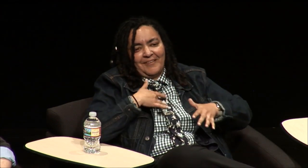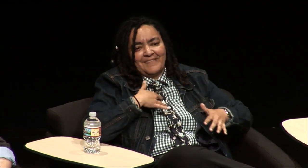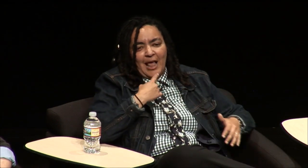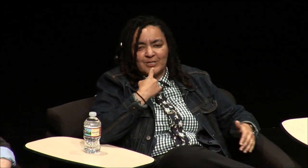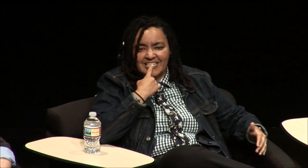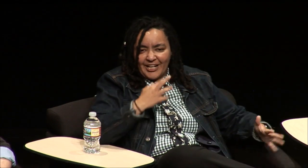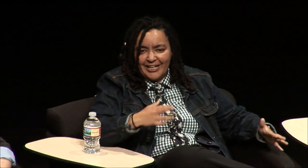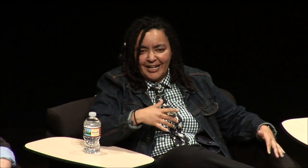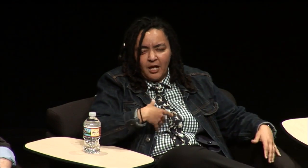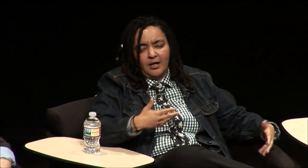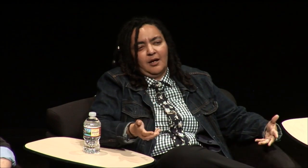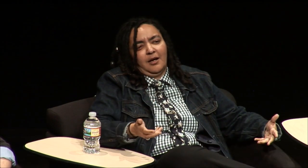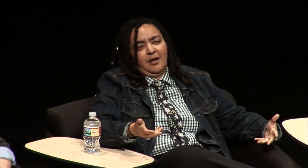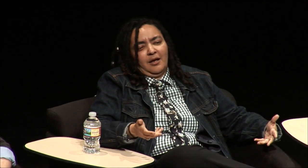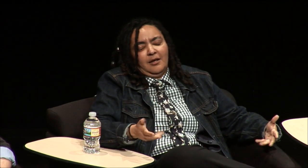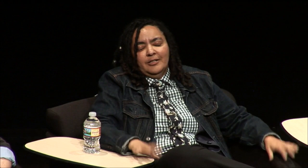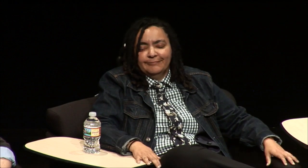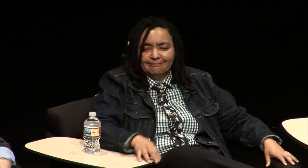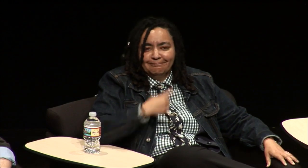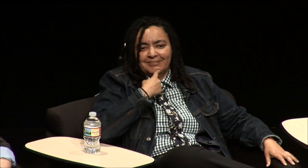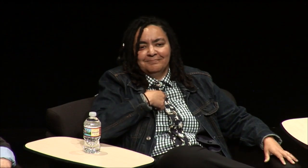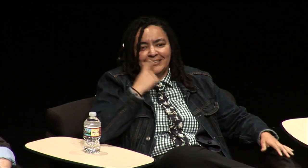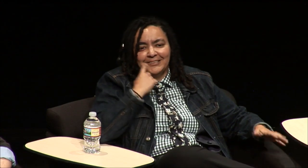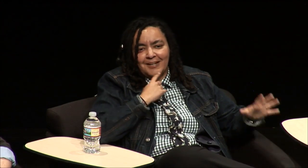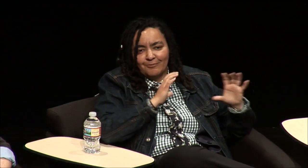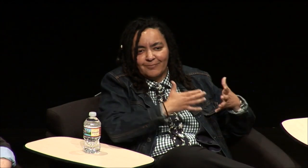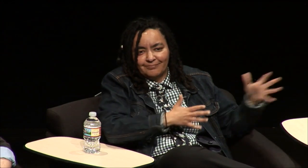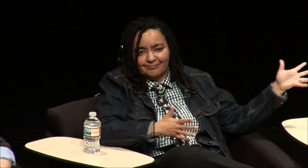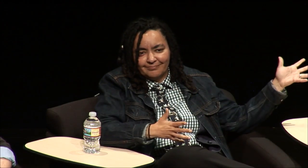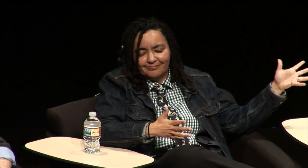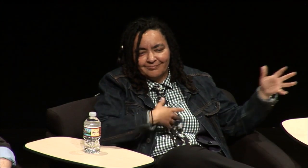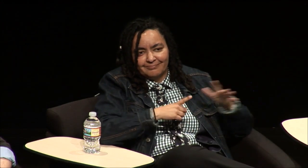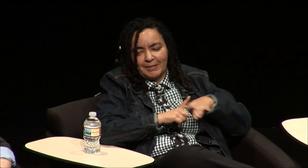stream and I was the only student there I felt like I was a sucker cuz I